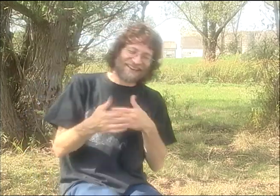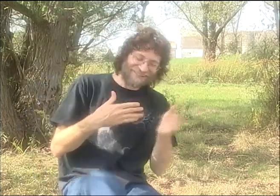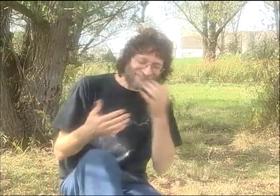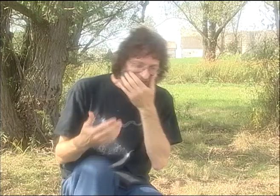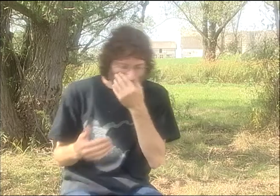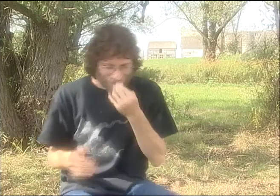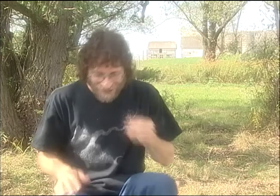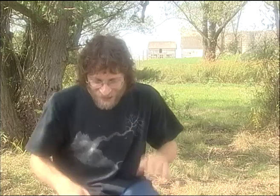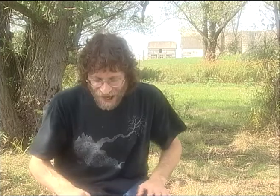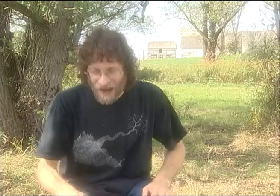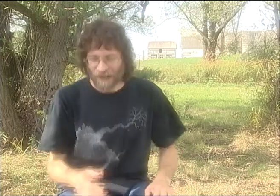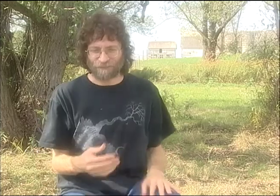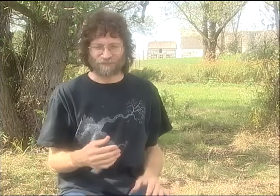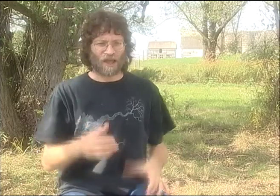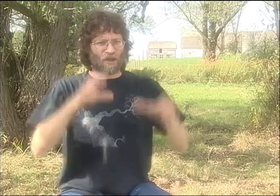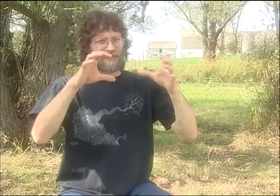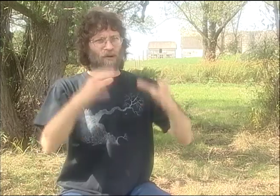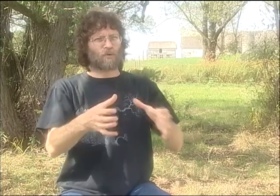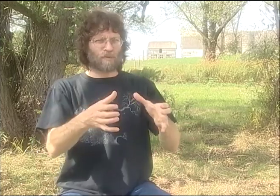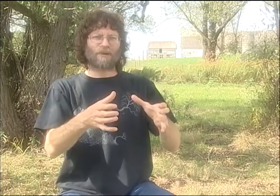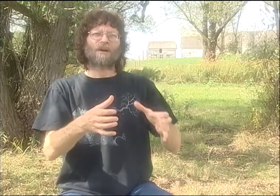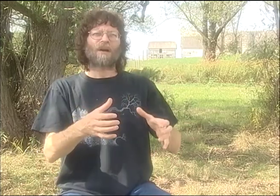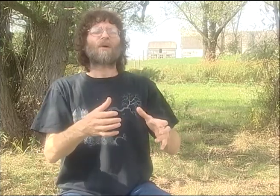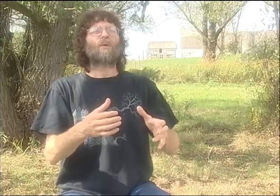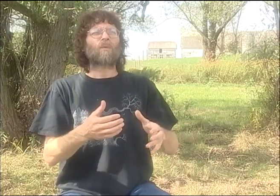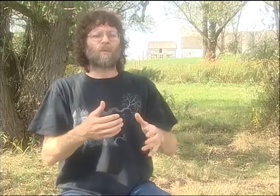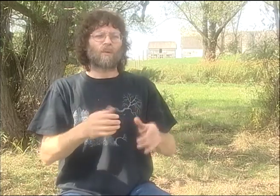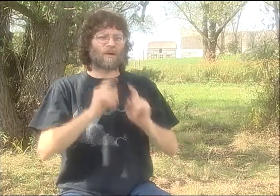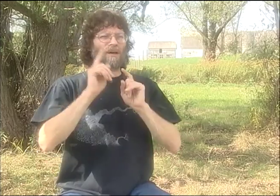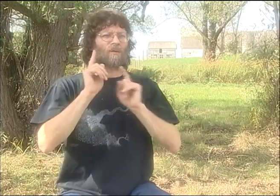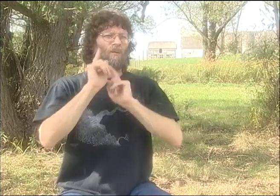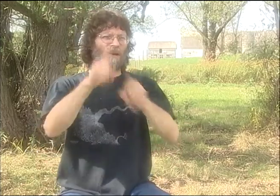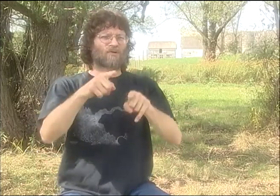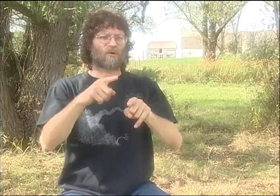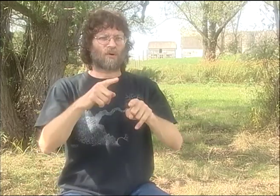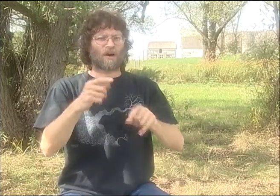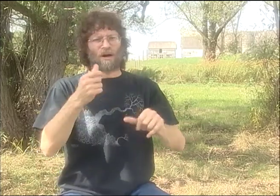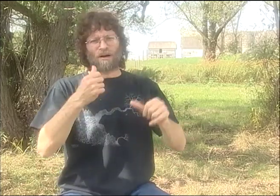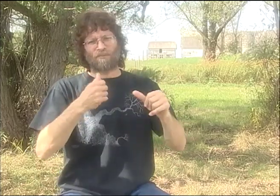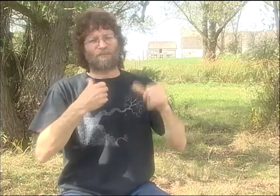SO WE HAD "BRIDGE OF" INSTEAD OF "LEAN TO." ANYWAY...